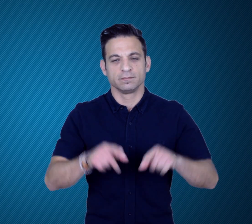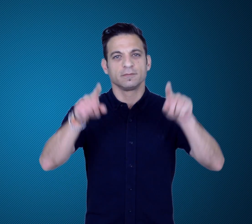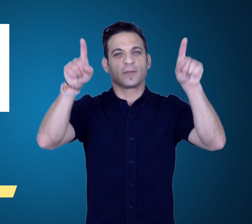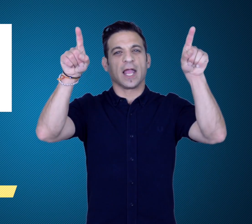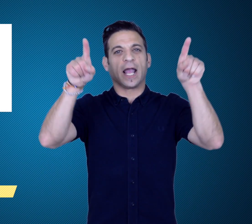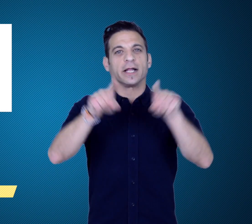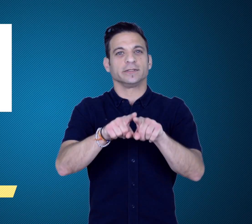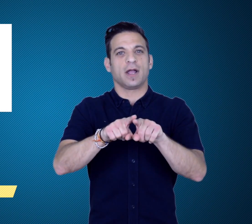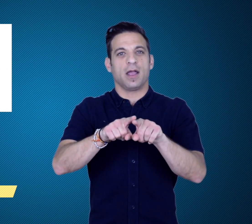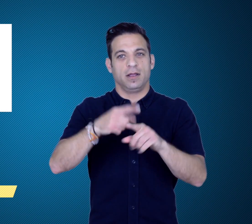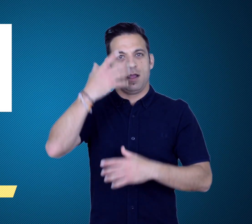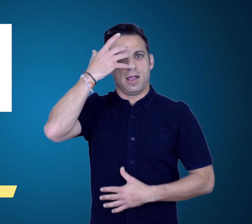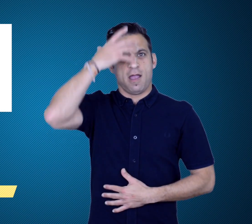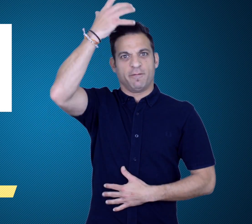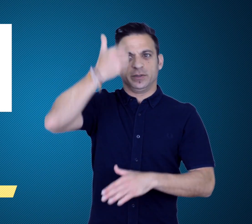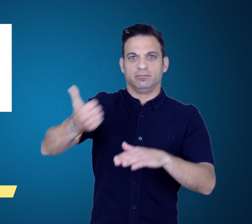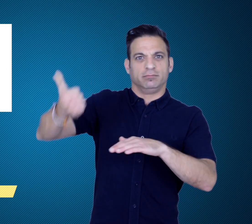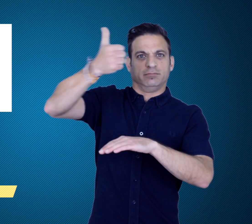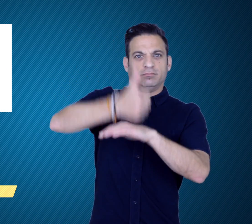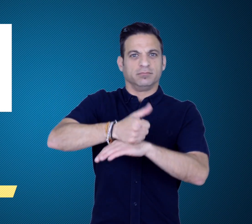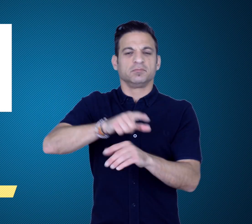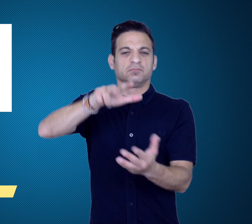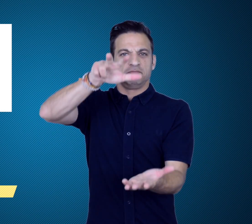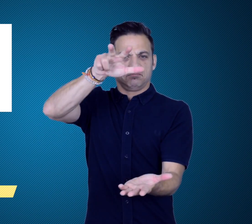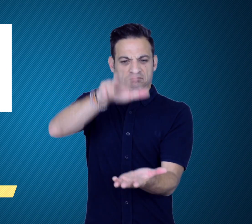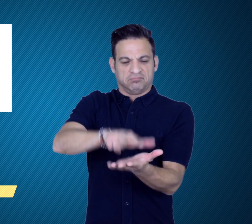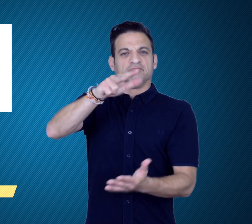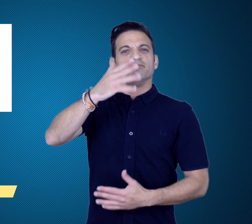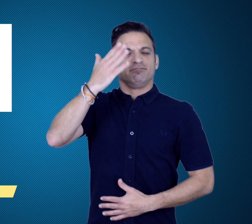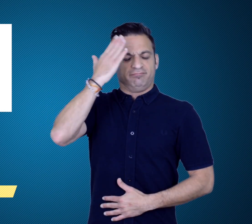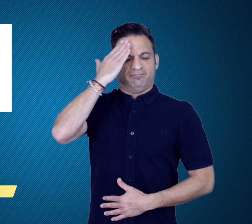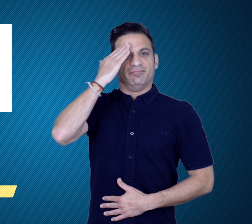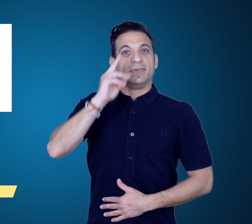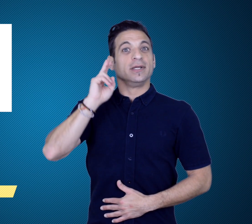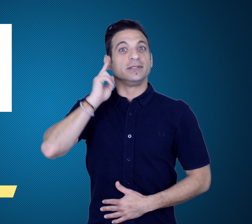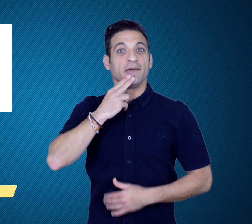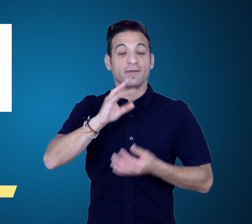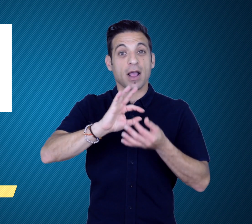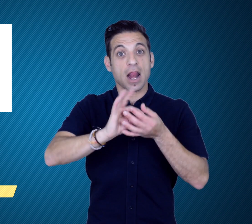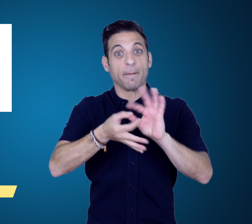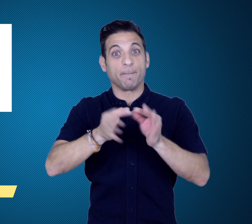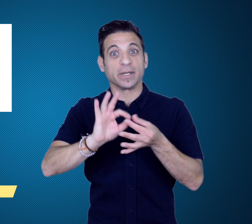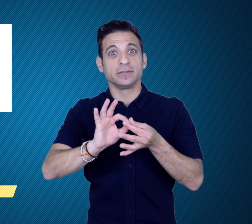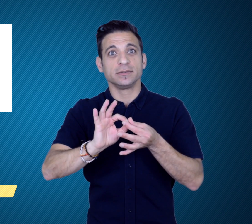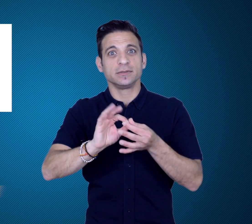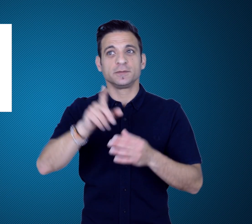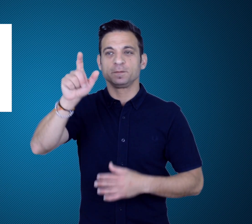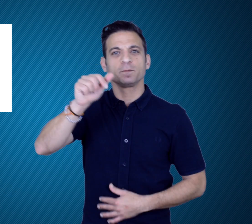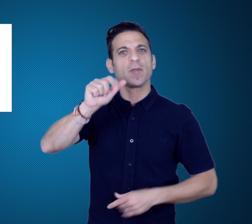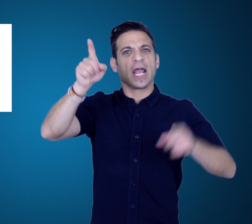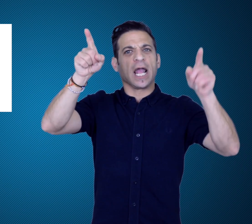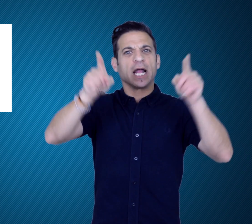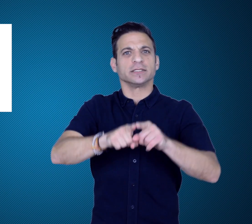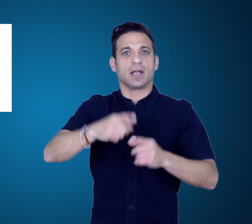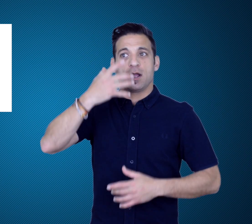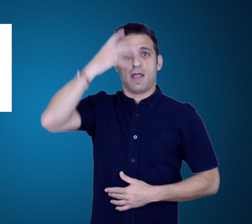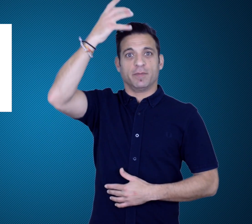Indian government recognizes Deaflympics